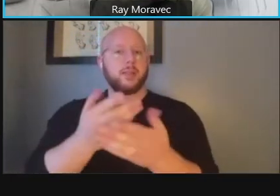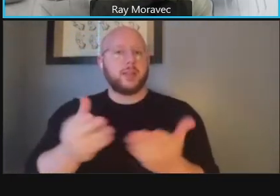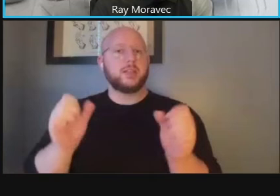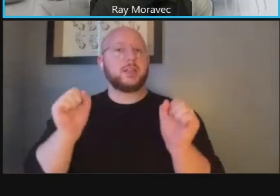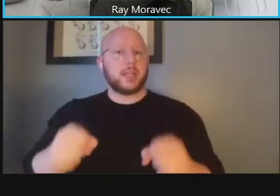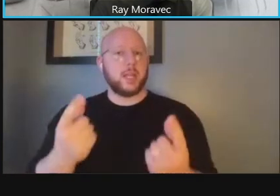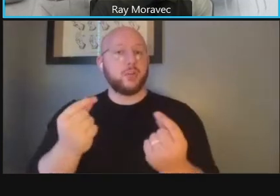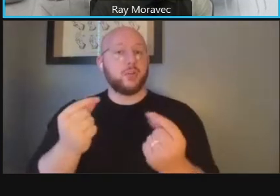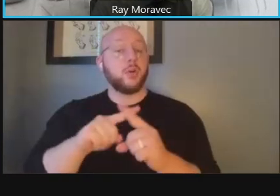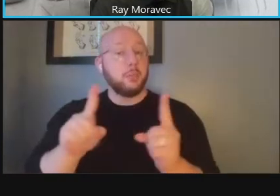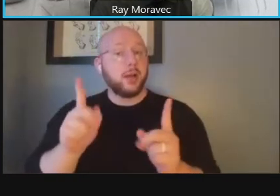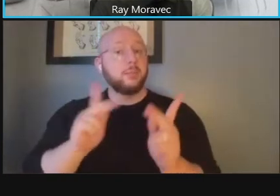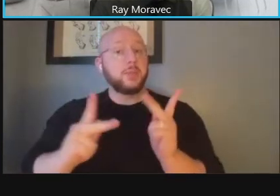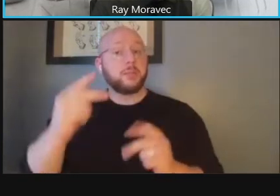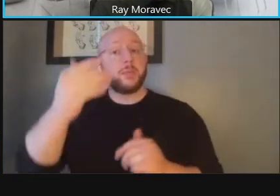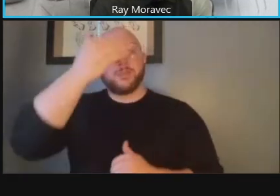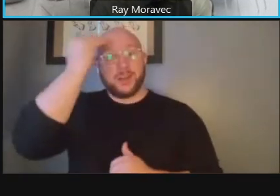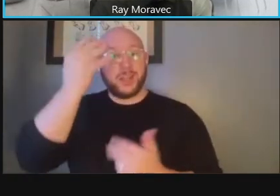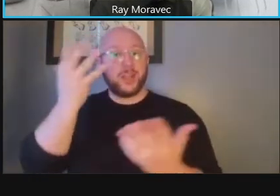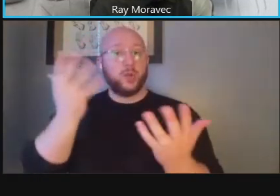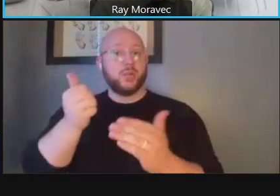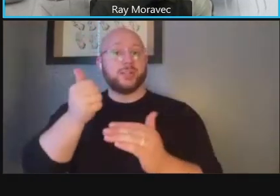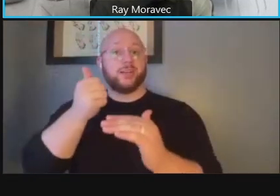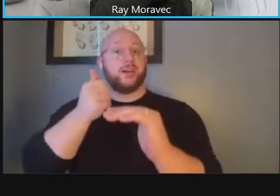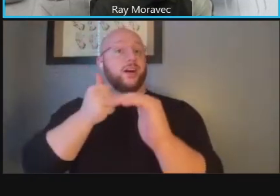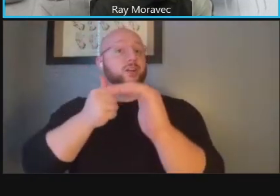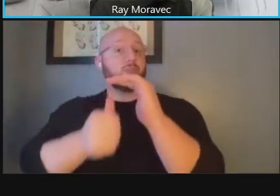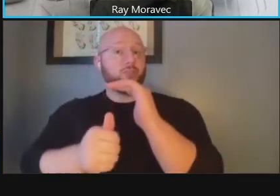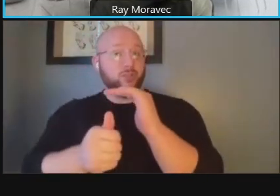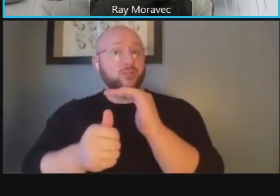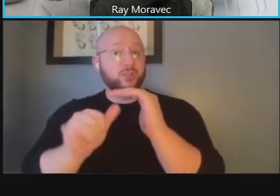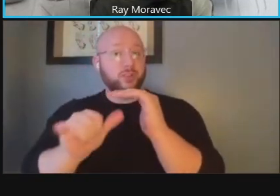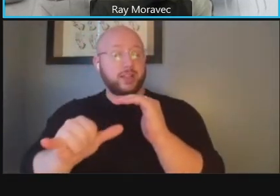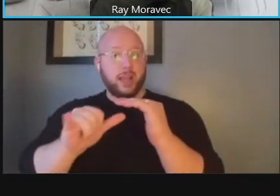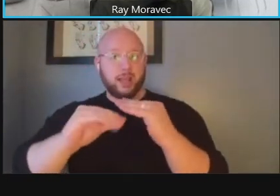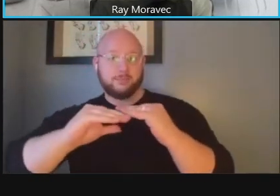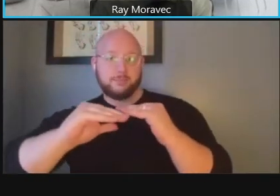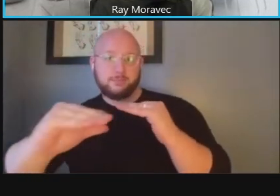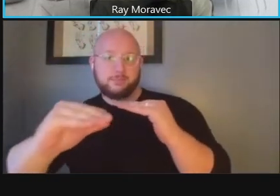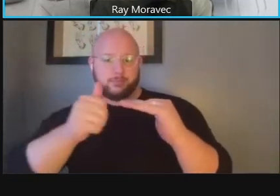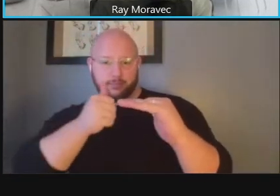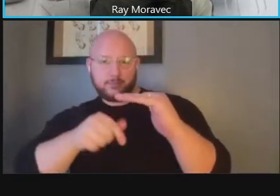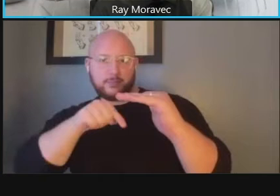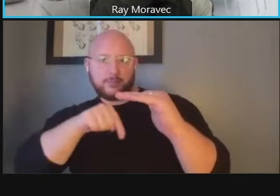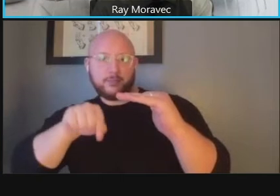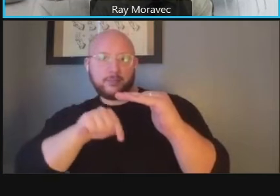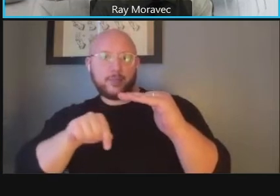forget what's underneath and what's needed underneath in order to accommodate this